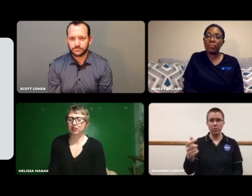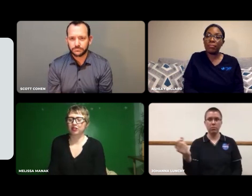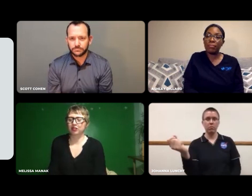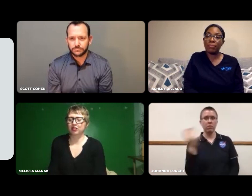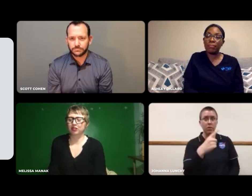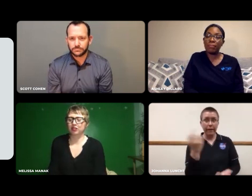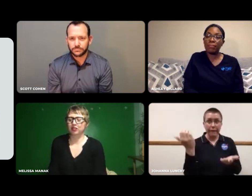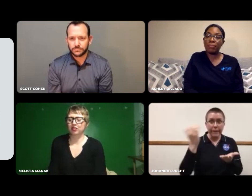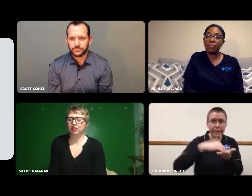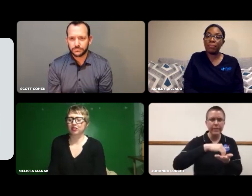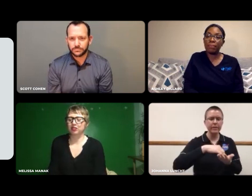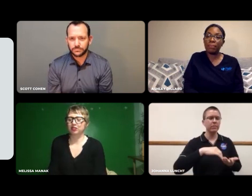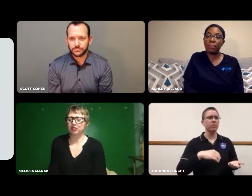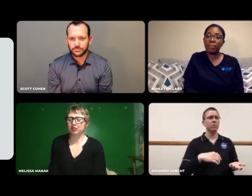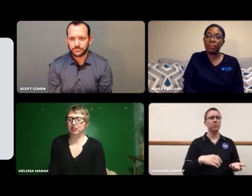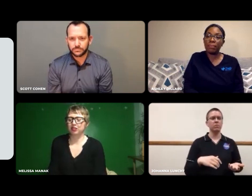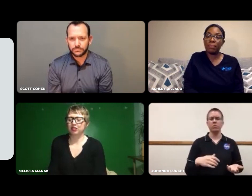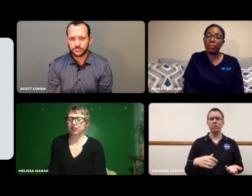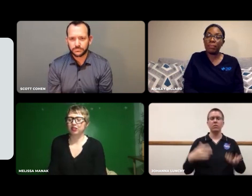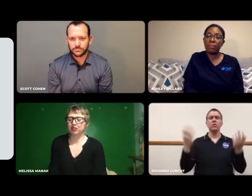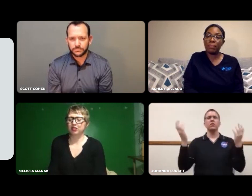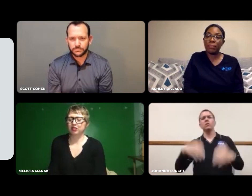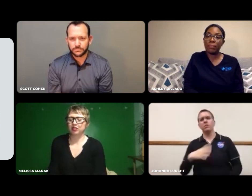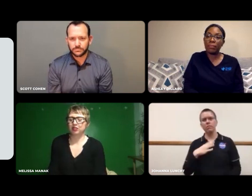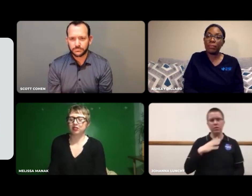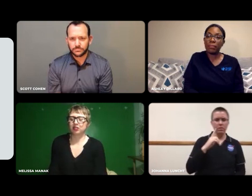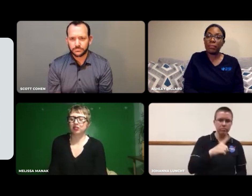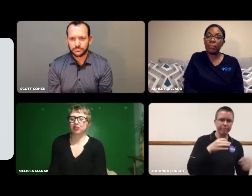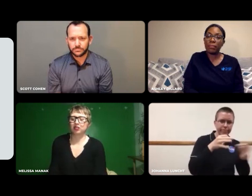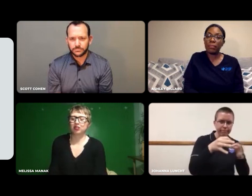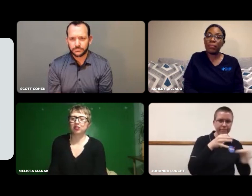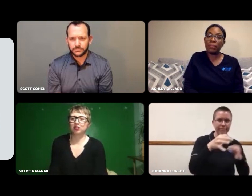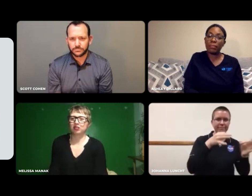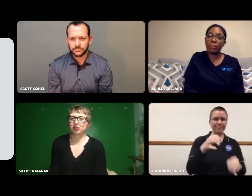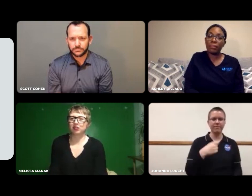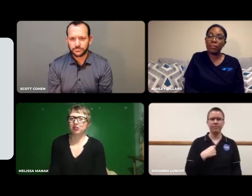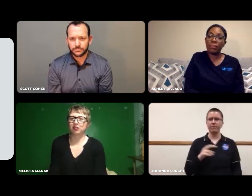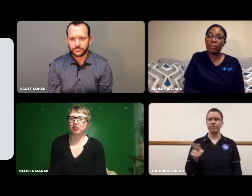Ten minutes later, that person asked others, again and again.